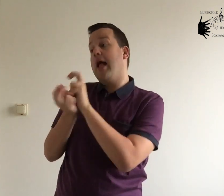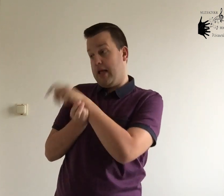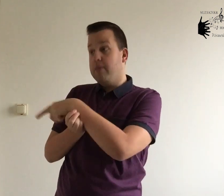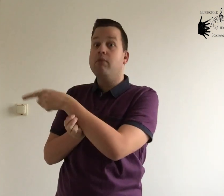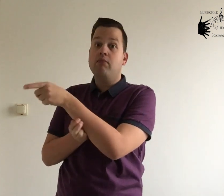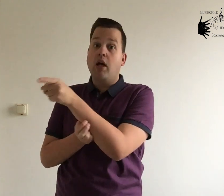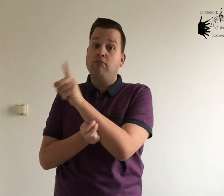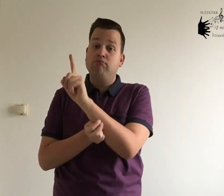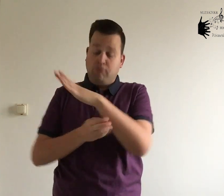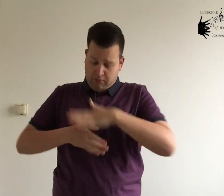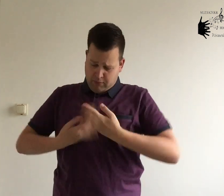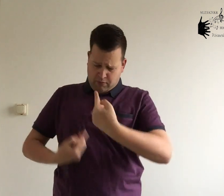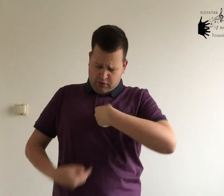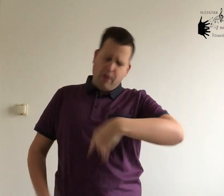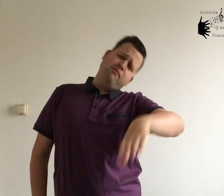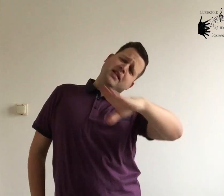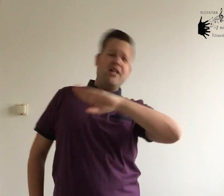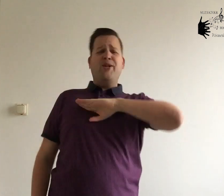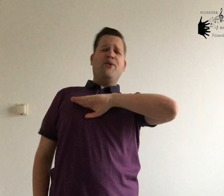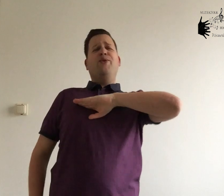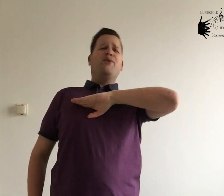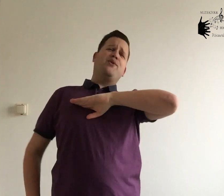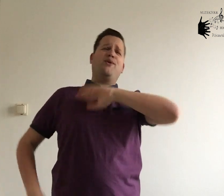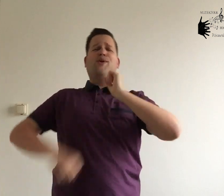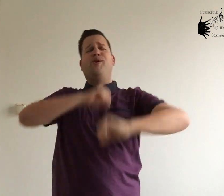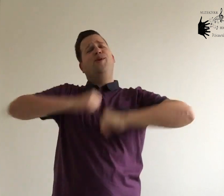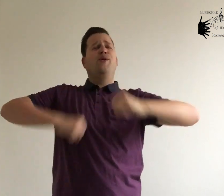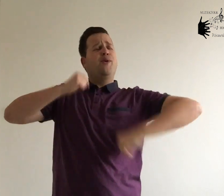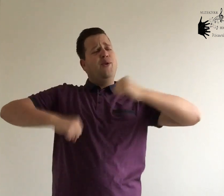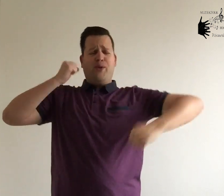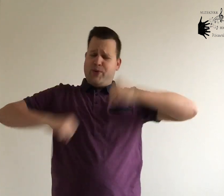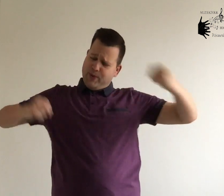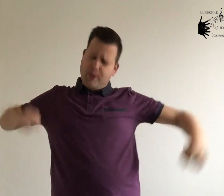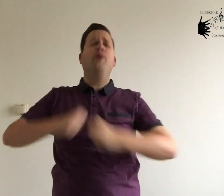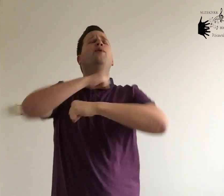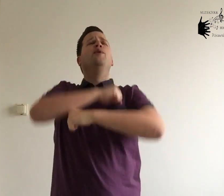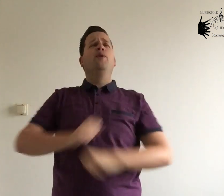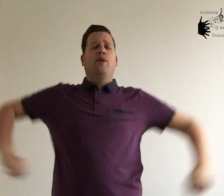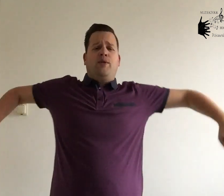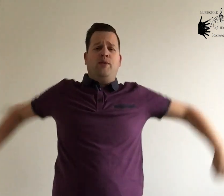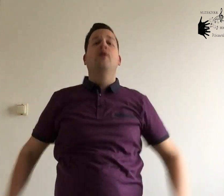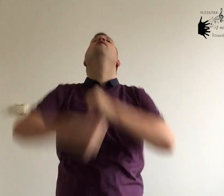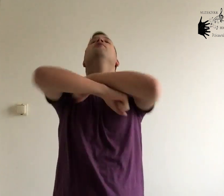And hippopotamuses like me too